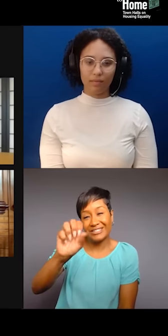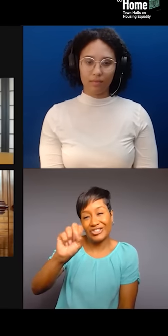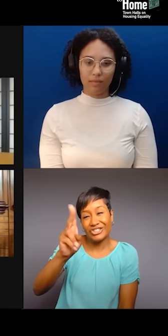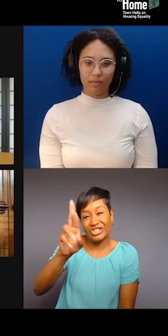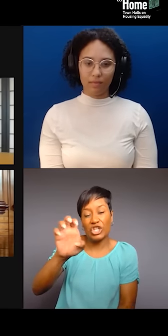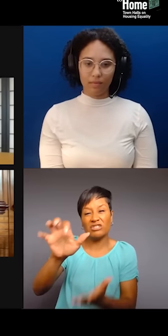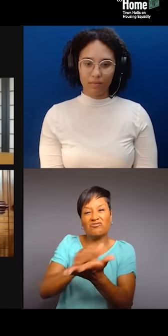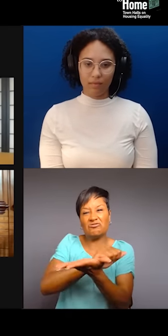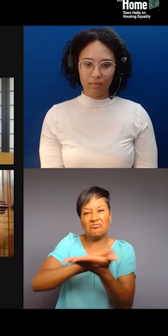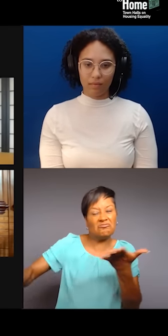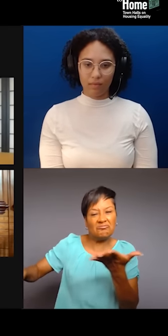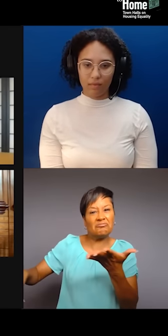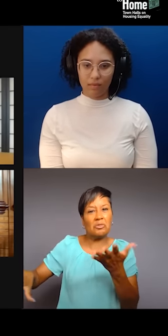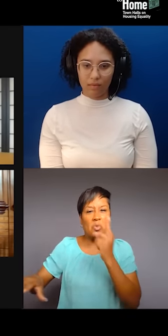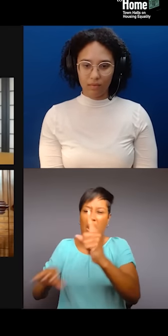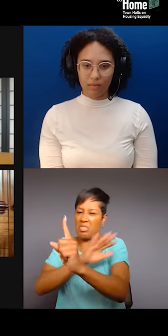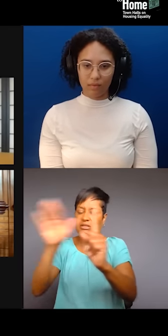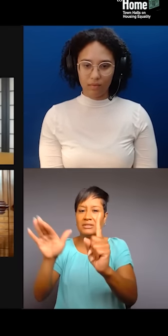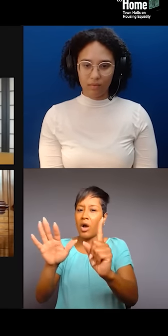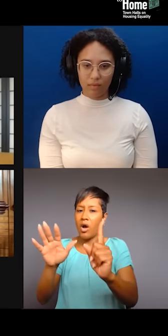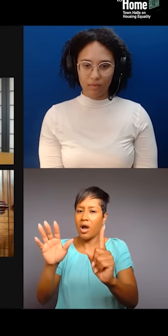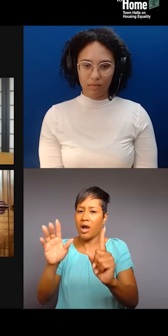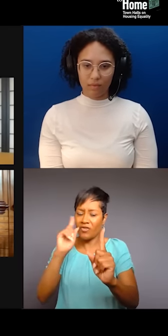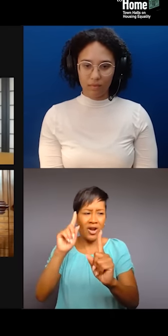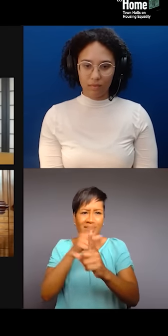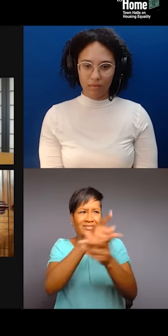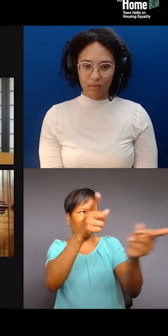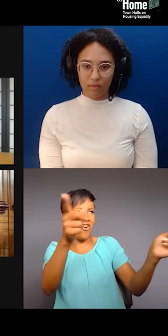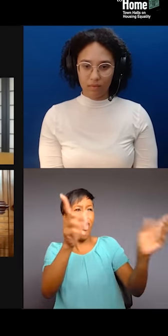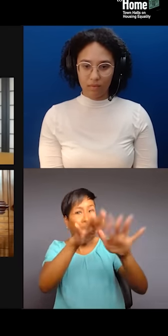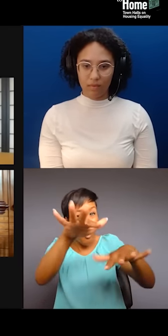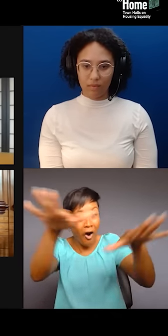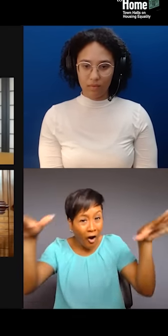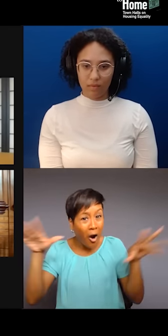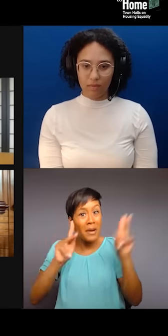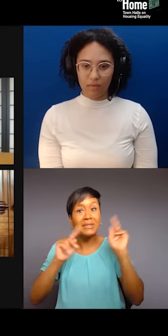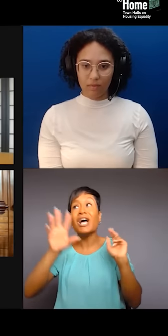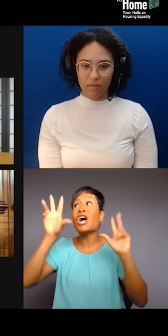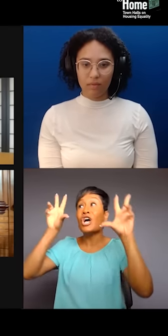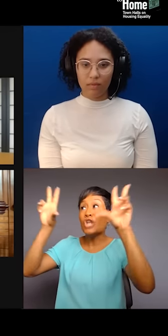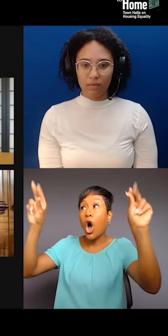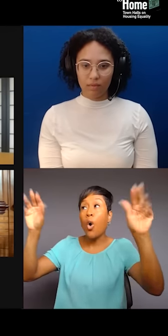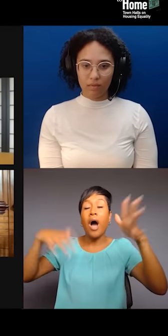You know, for the people, for all the people, like, we have to get to a point where we're like, "No, we are all. We are everything."